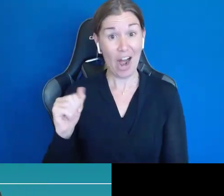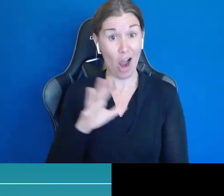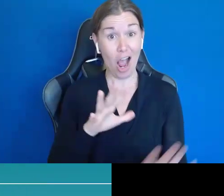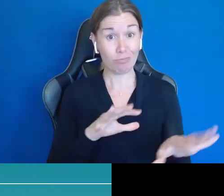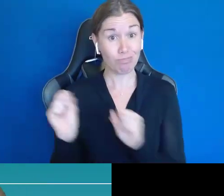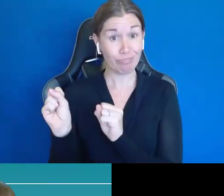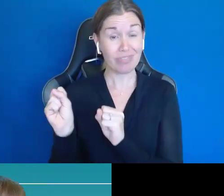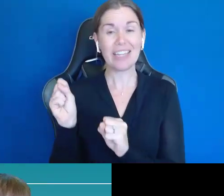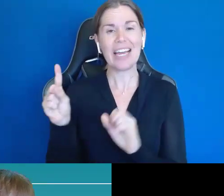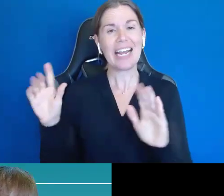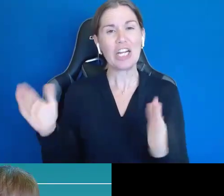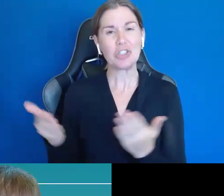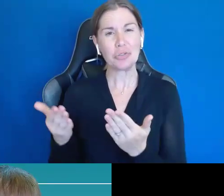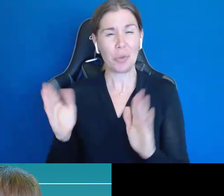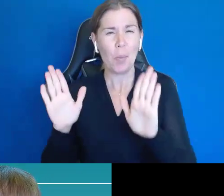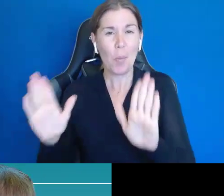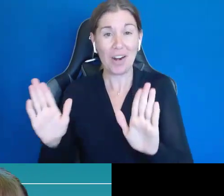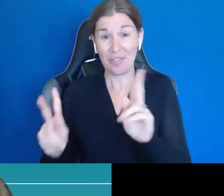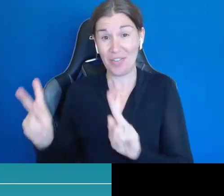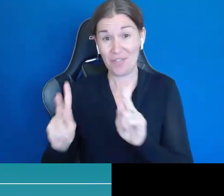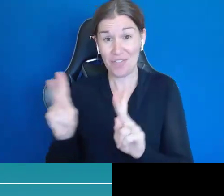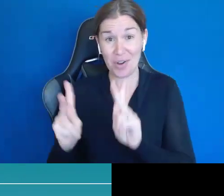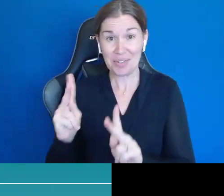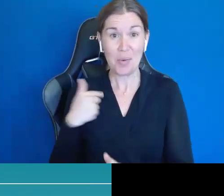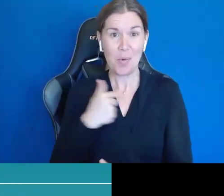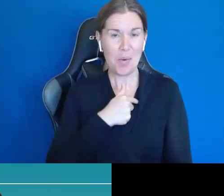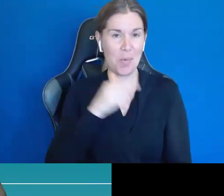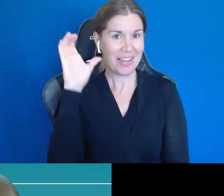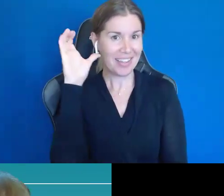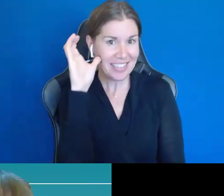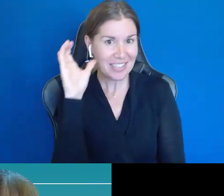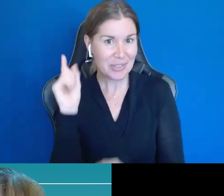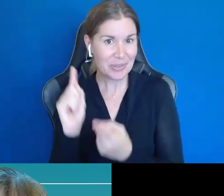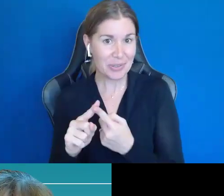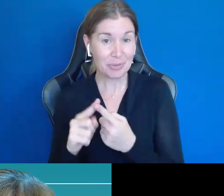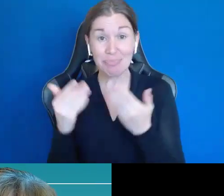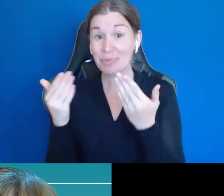the wonderful folks that we have to hear from. So, go ahead, Ciara.